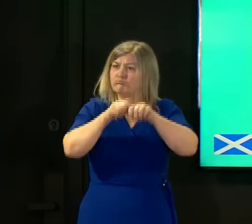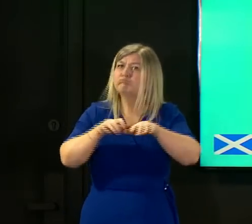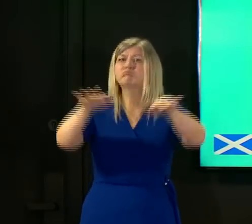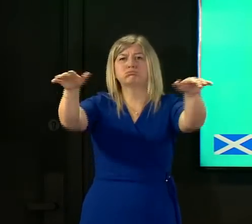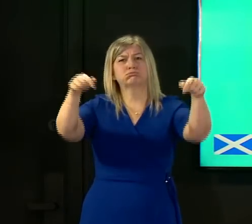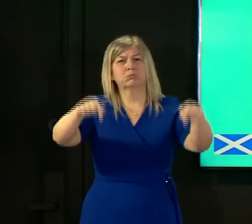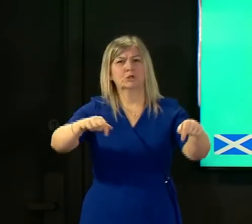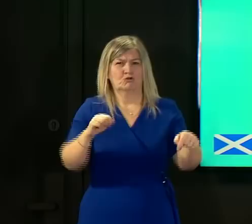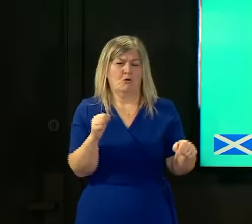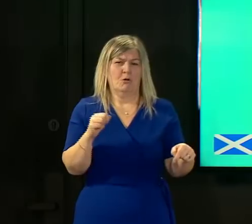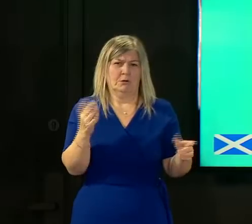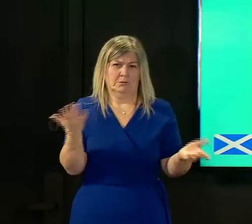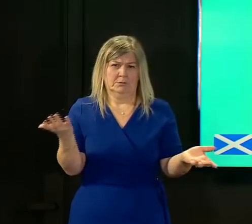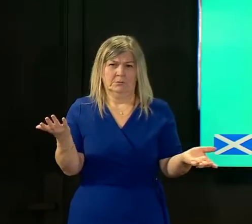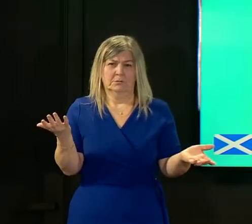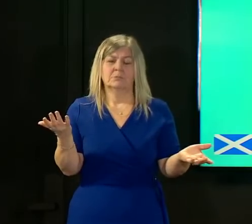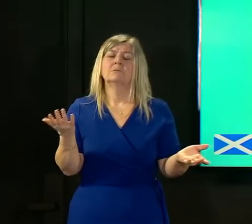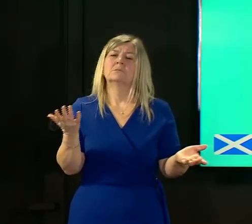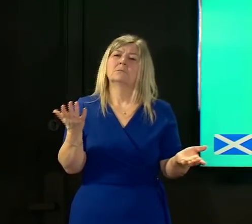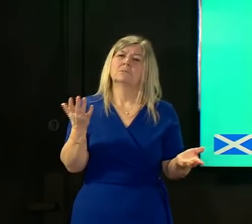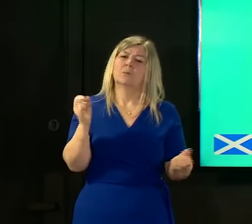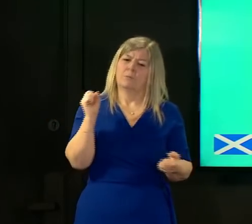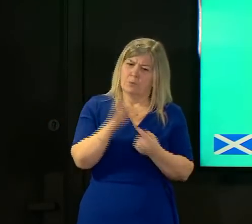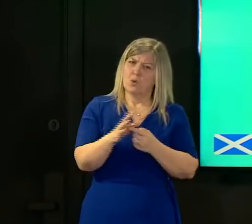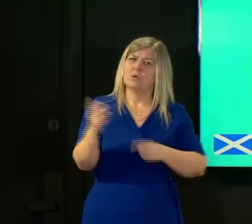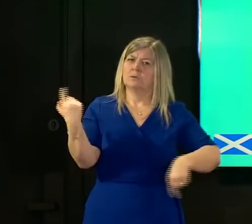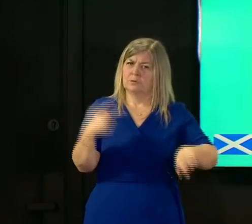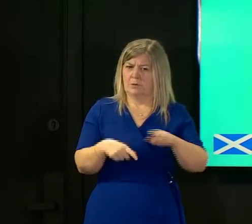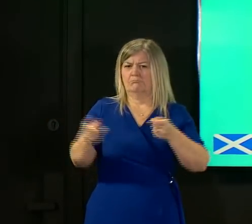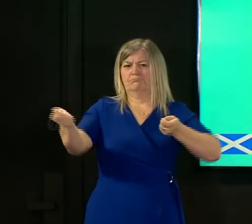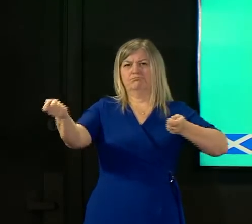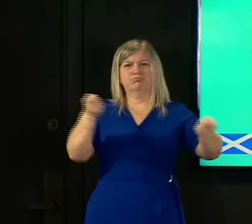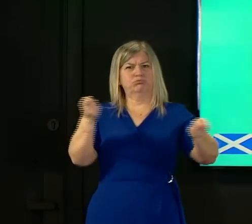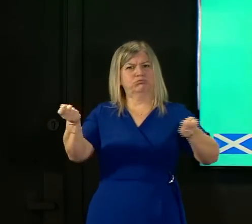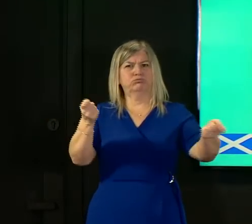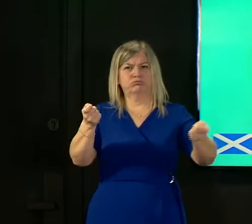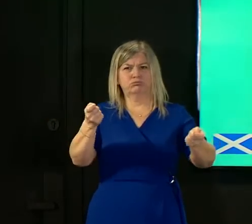even more important to make sure that we're chasing down any potential routes of transmission